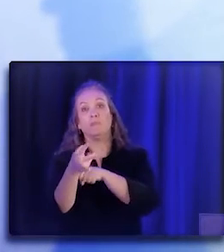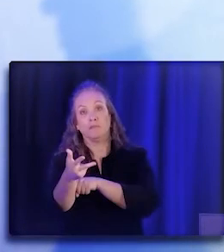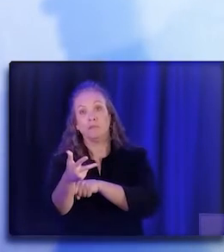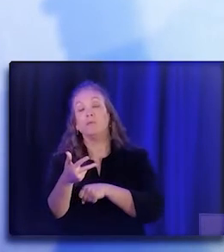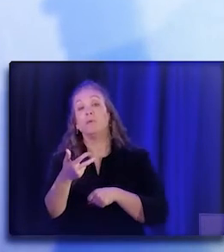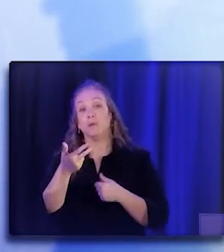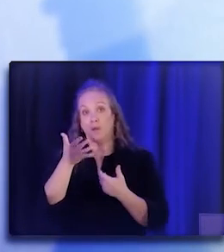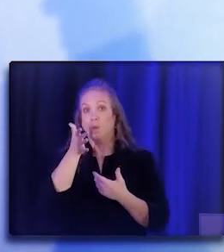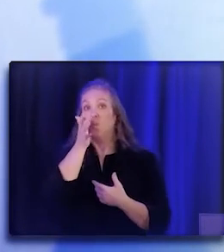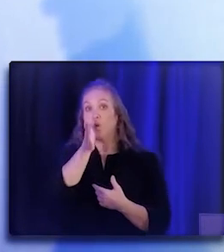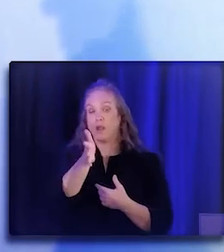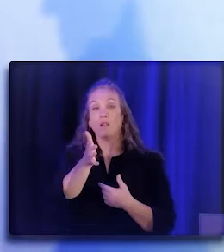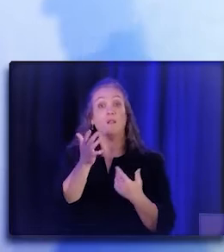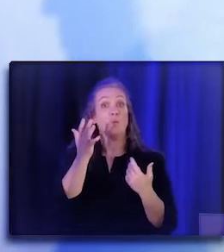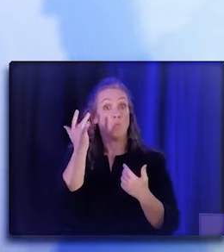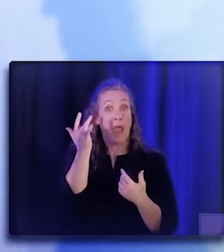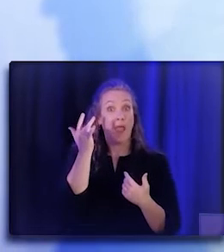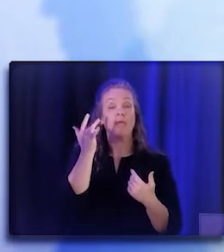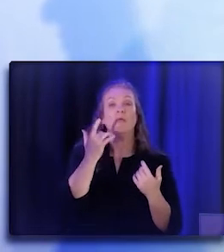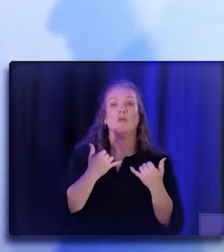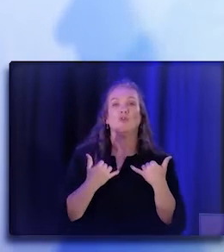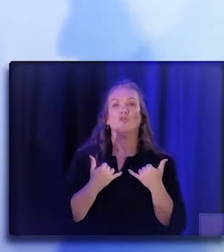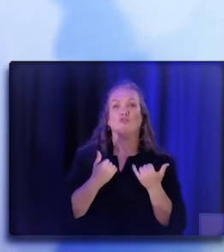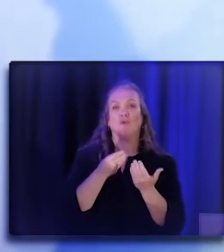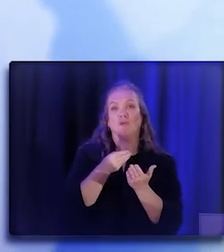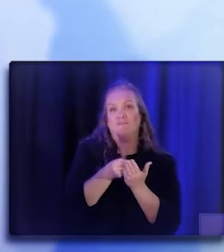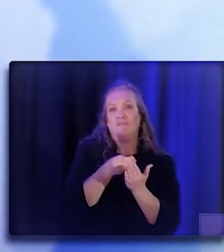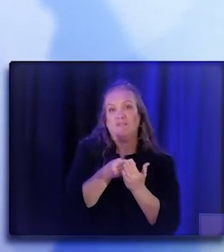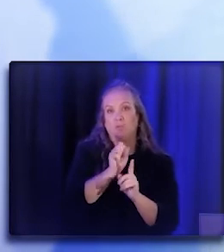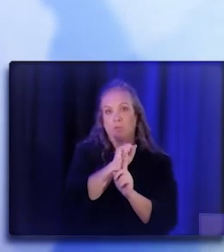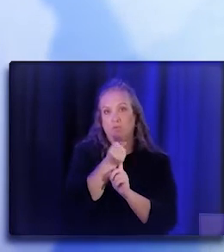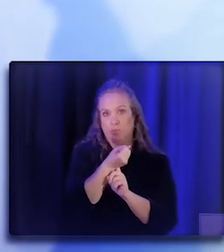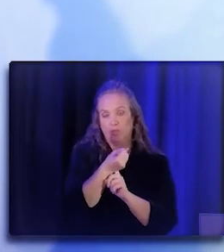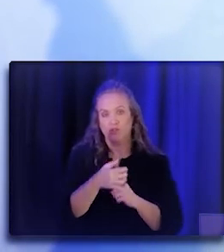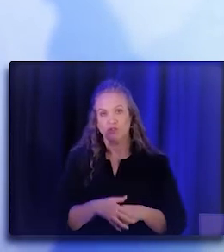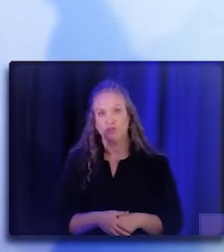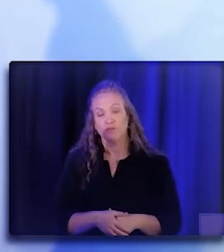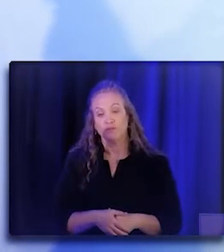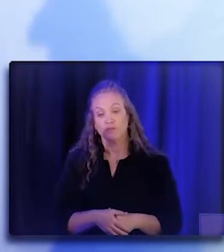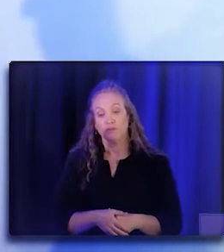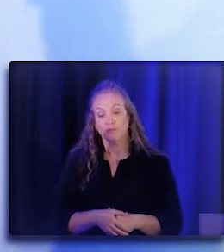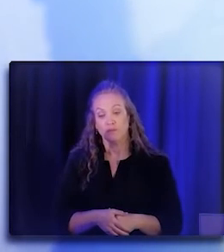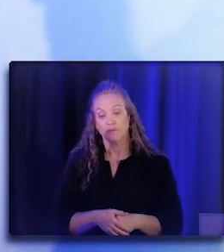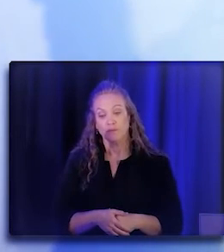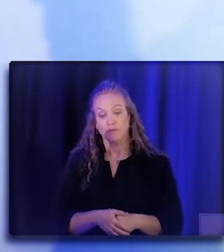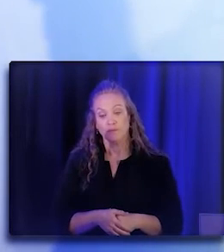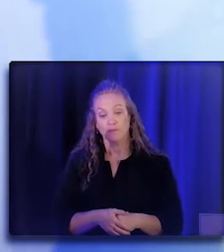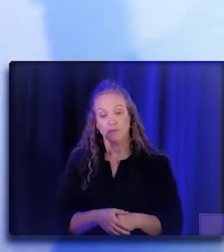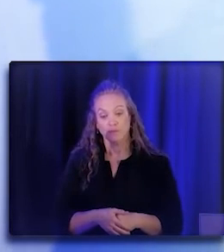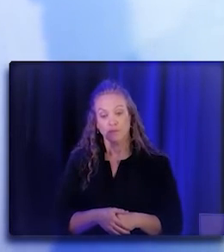because of the current fiscal situation that we're in. And that is those exact training dollars